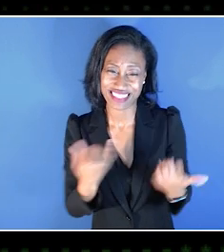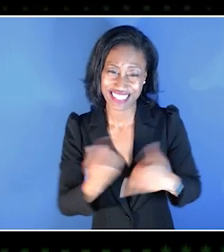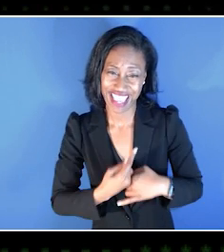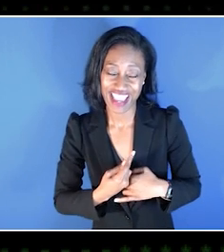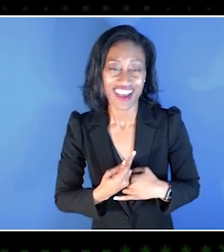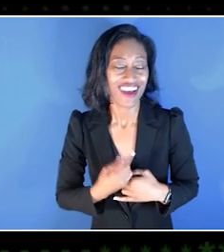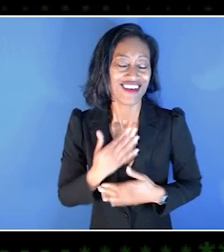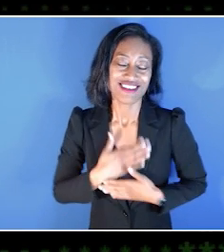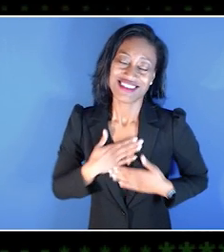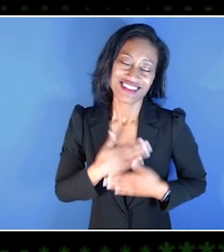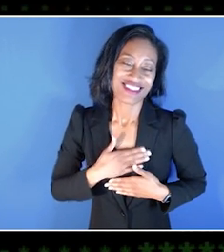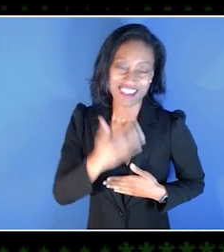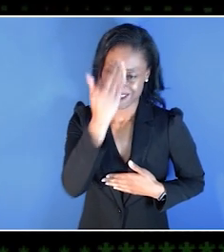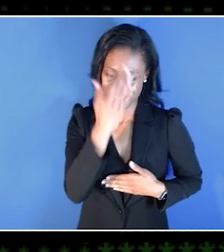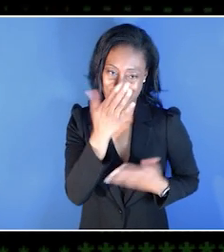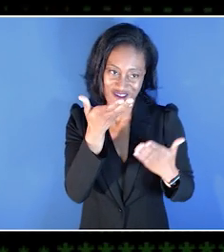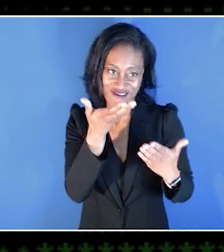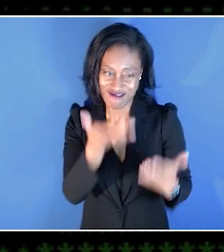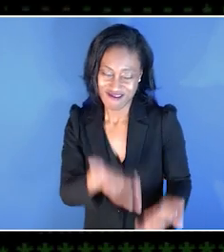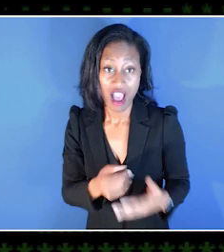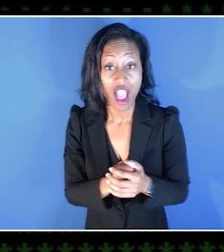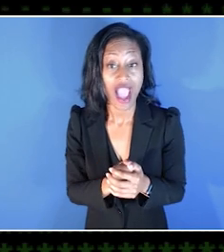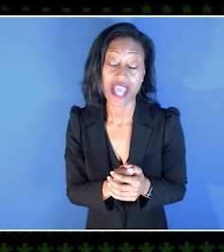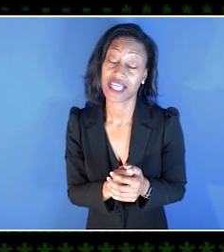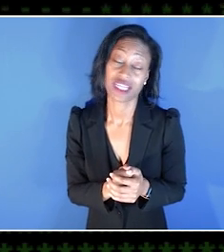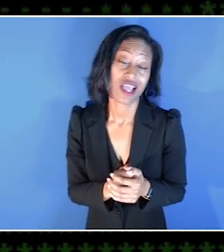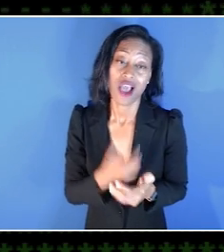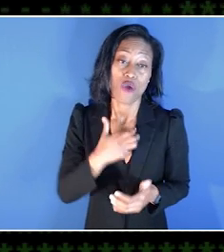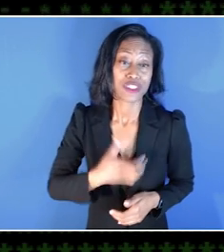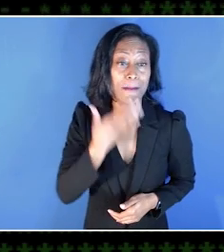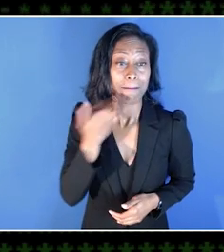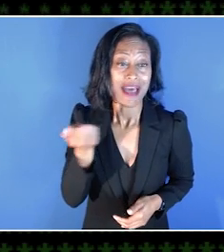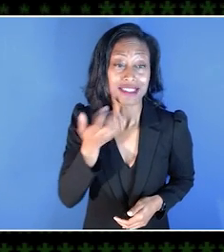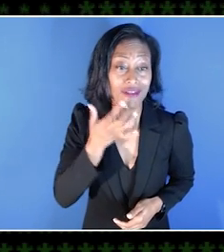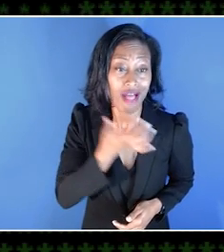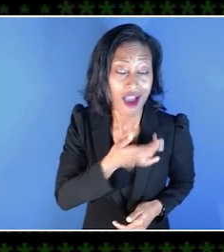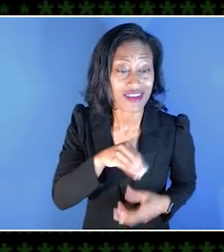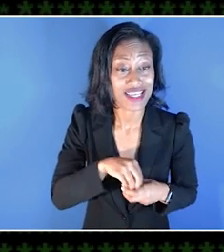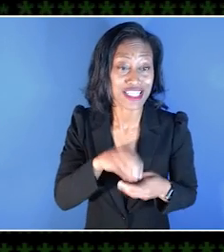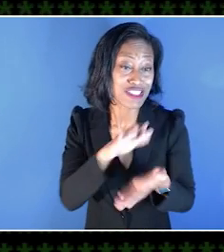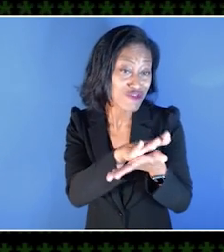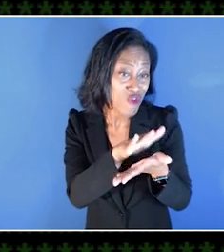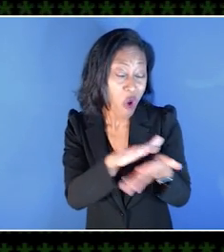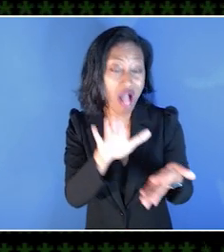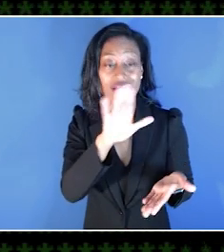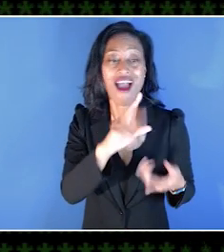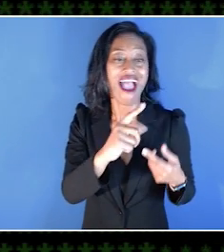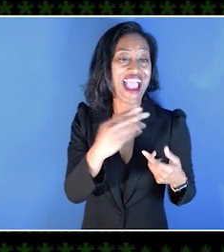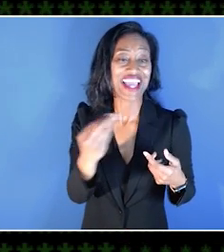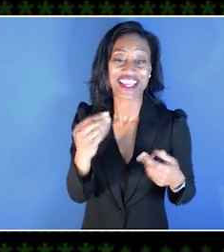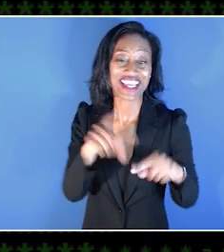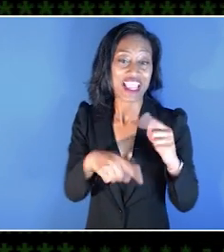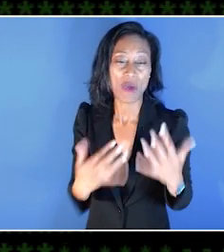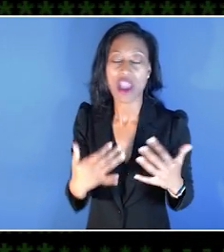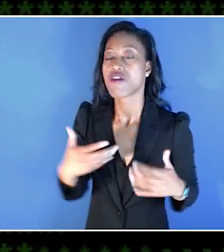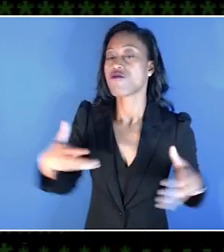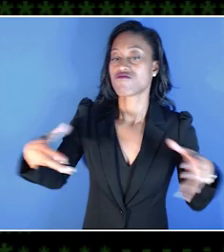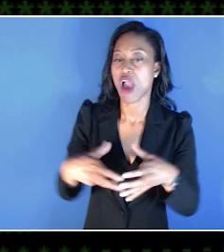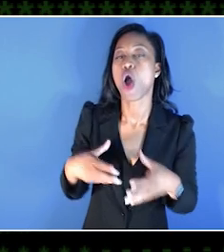It is an absolute pleasure again to know you, and I wish you the best of luck in school, and I can't wait to be able to, we're going to, we're going to Fireteam it up